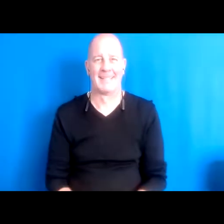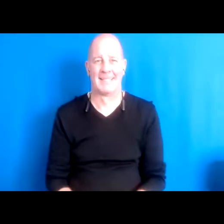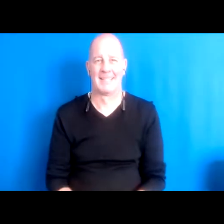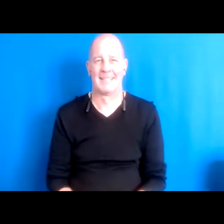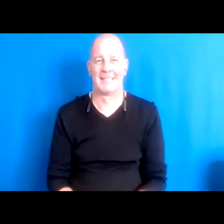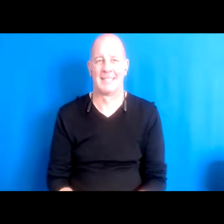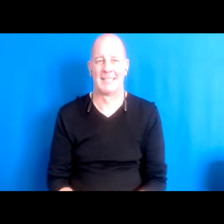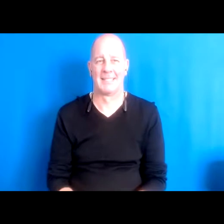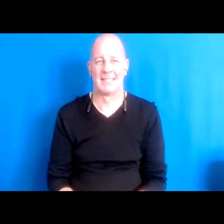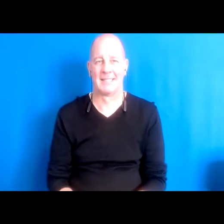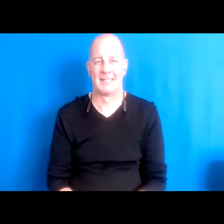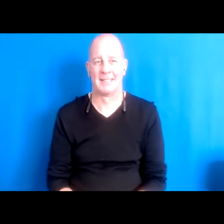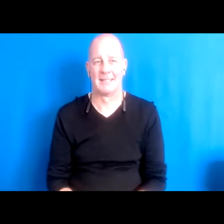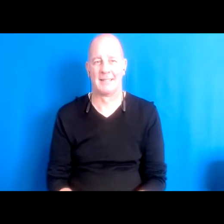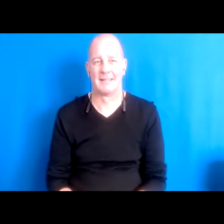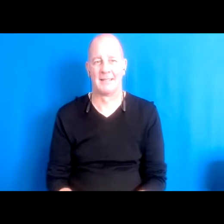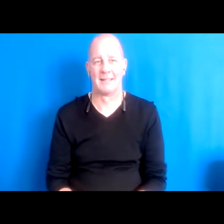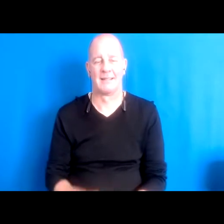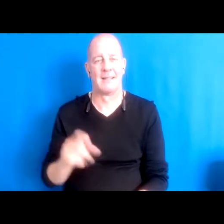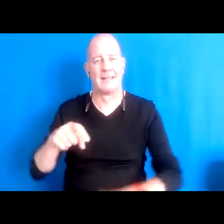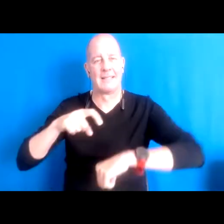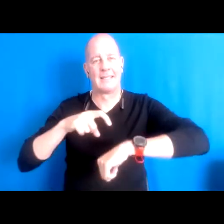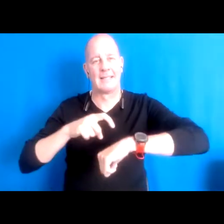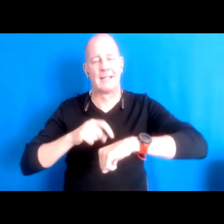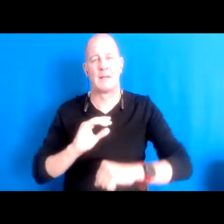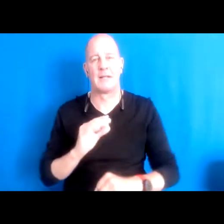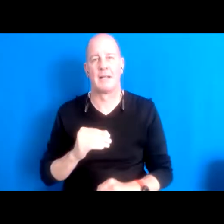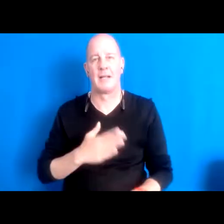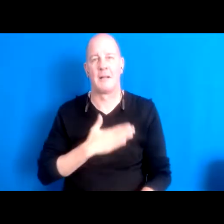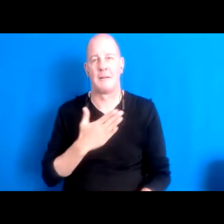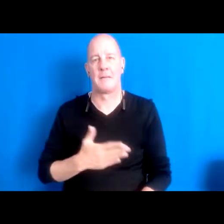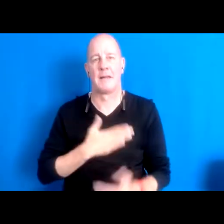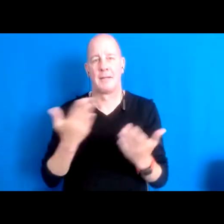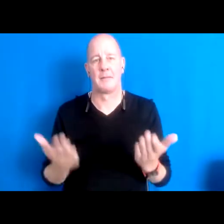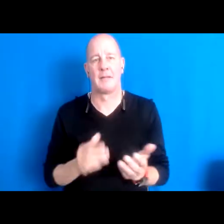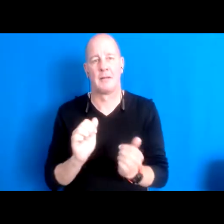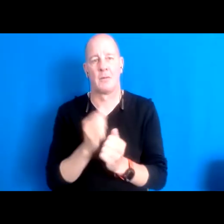time and also just really happy to be here with everyone.